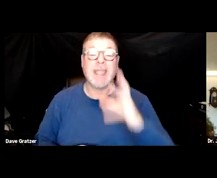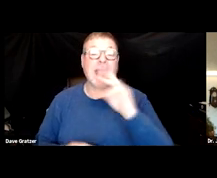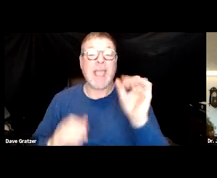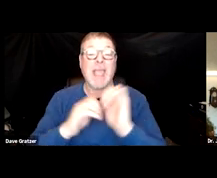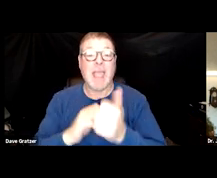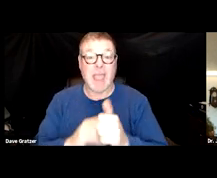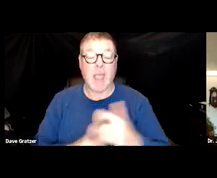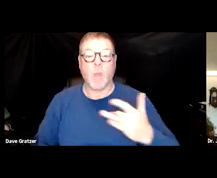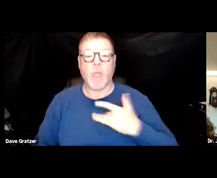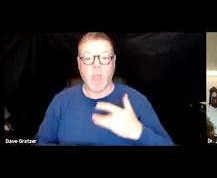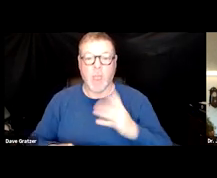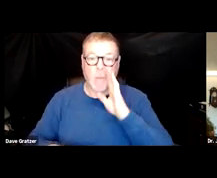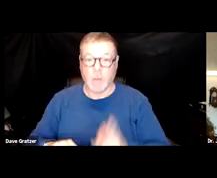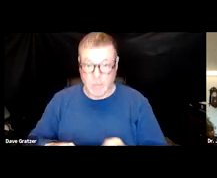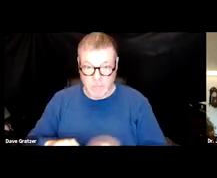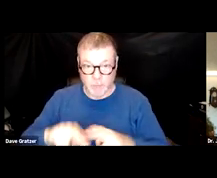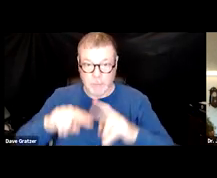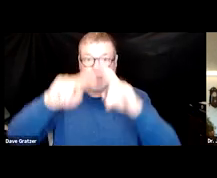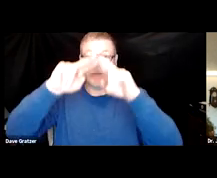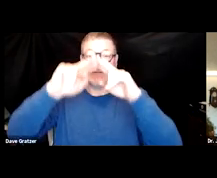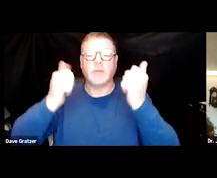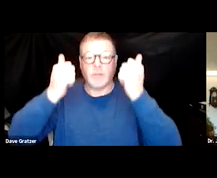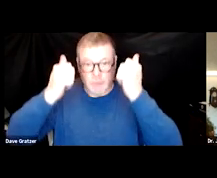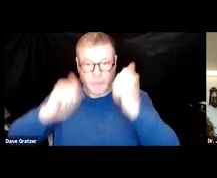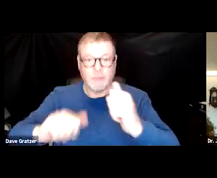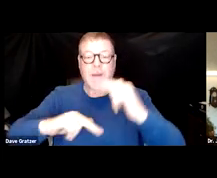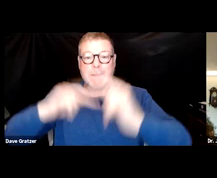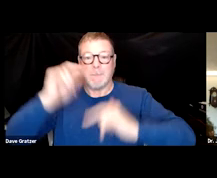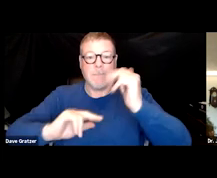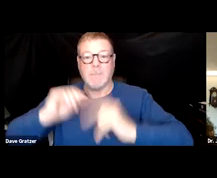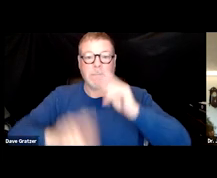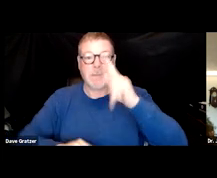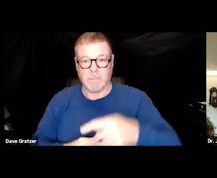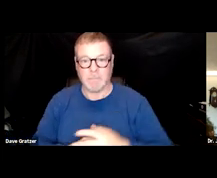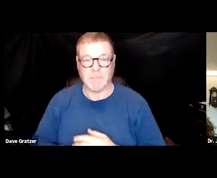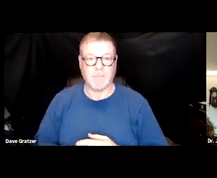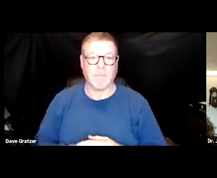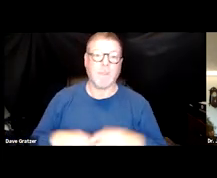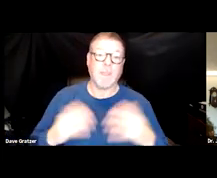the heart will increase the heart rate to try and then build up the blood pressure. So by definition,